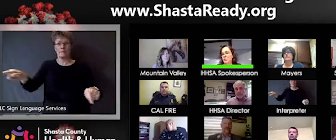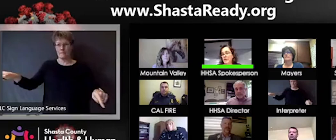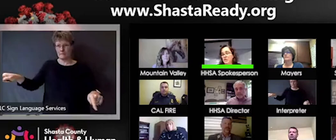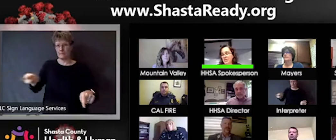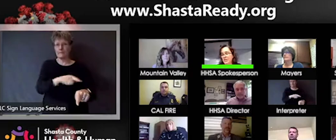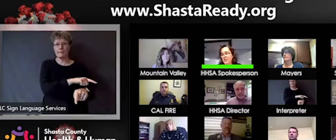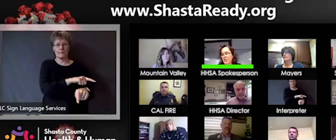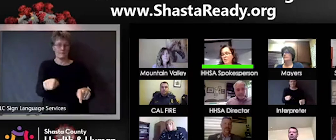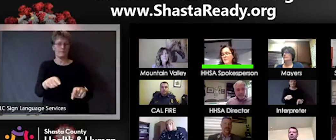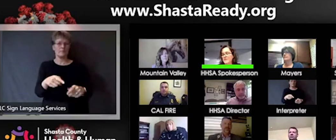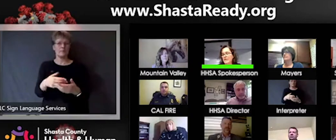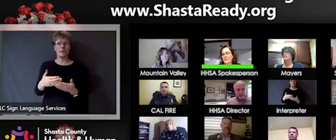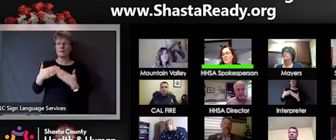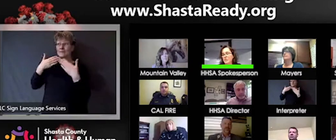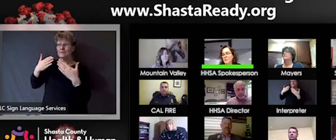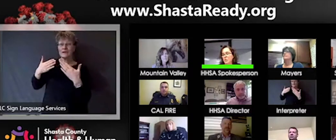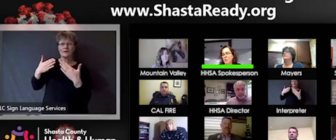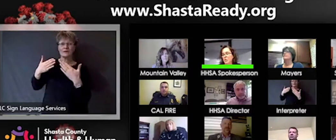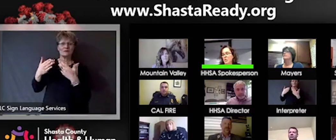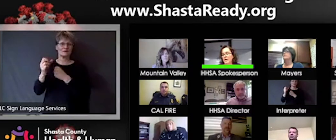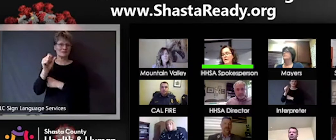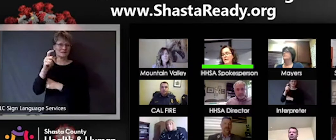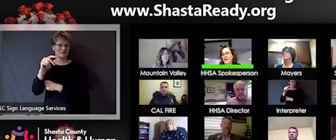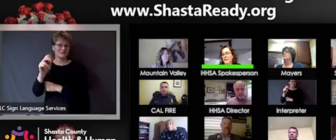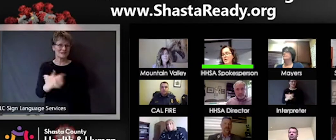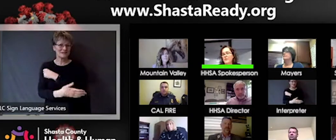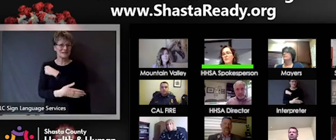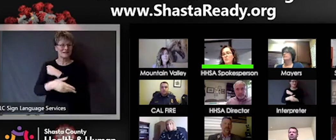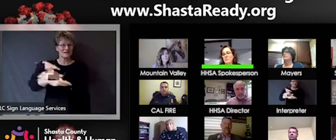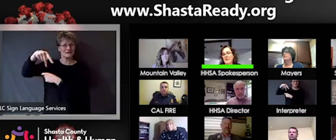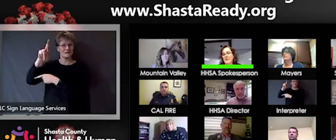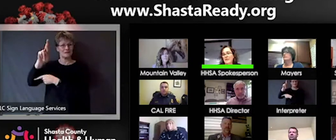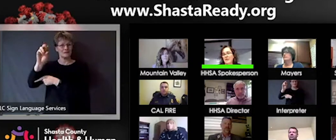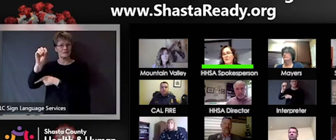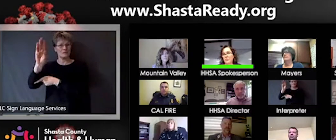County Probation who have taken a leadership role on enforcement of